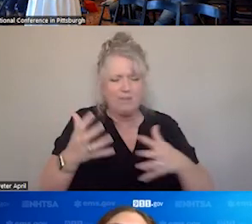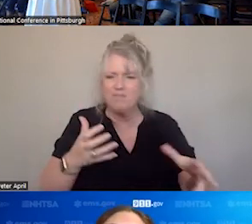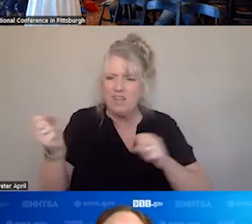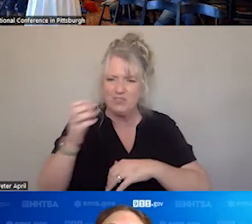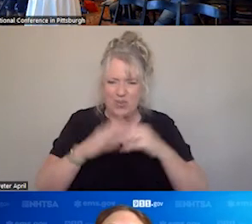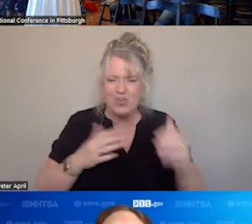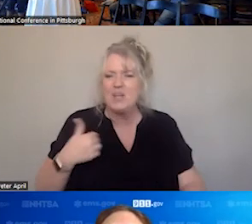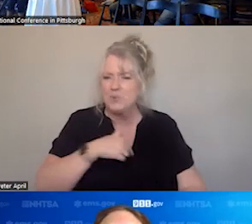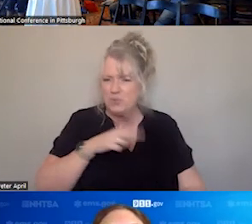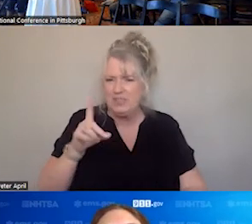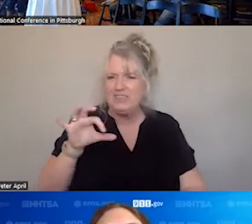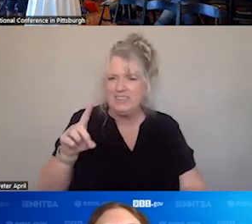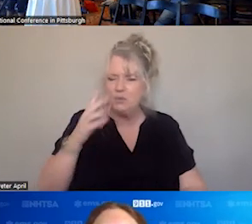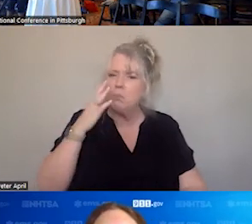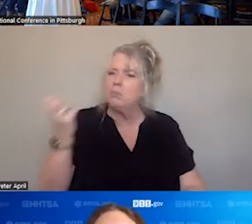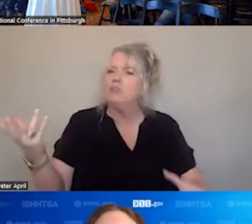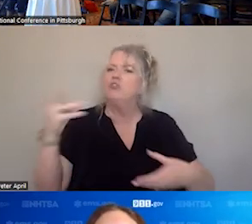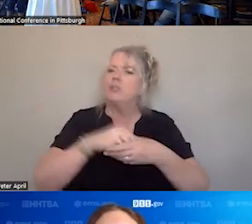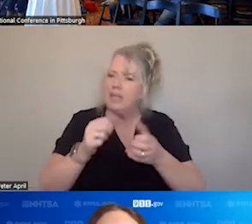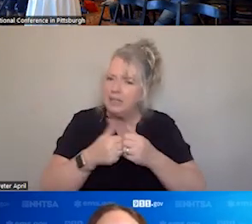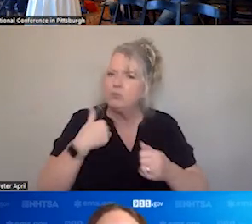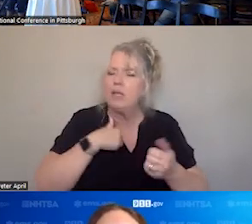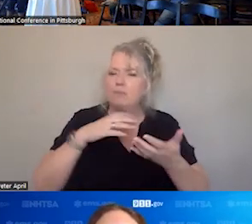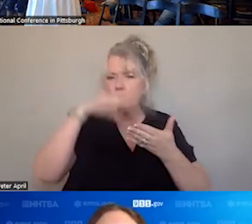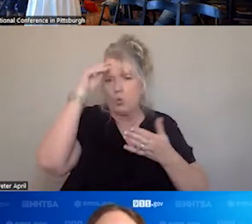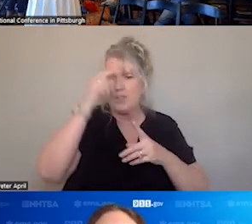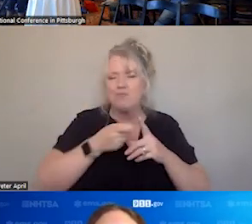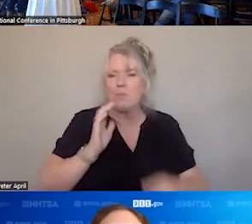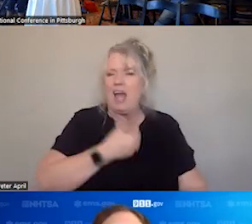BECAUSE YOU AREN ENGAGED WITH US LEARNING FROM OUR EXPERIENCE, SO YOU DON'T RE CREATE THE WHEEL.